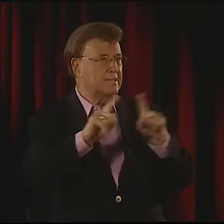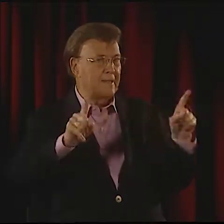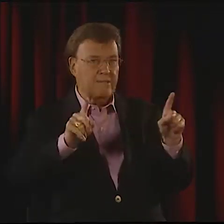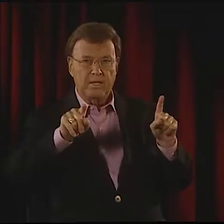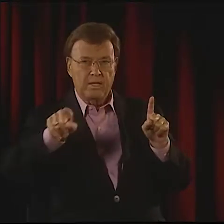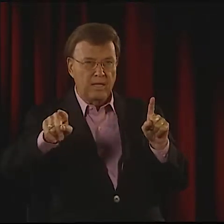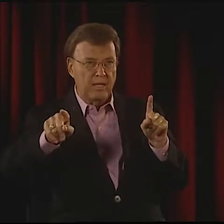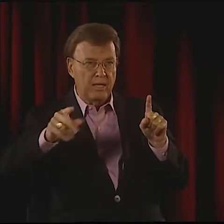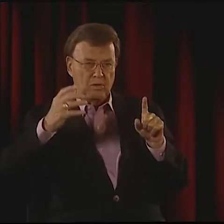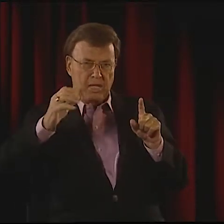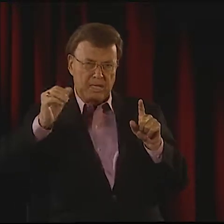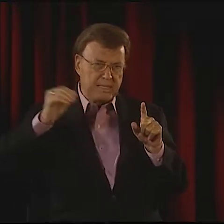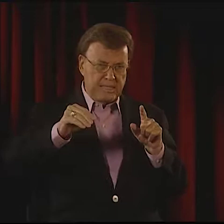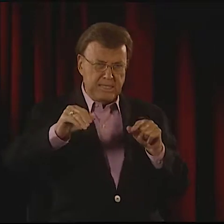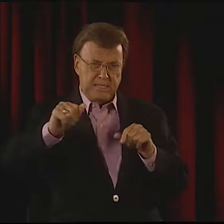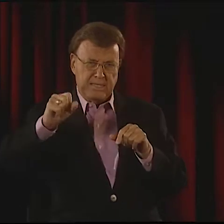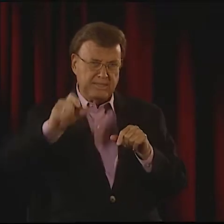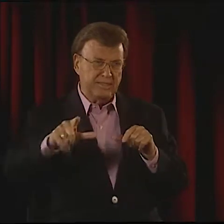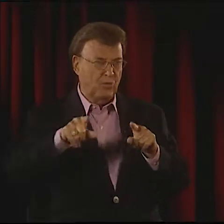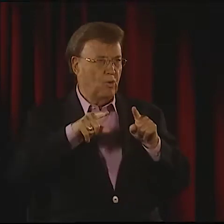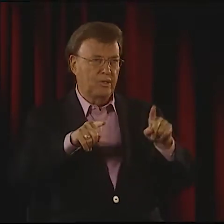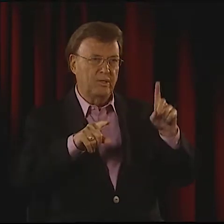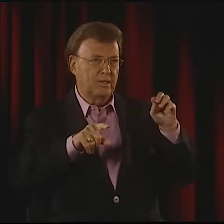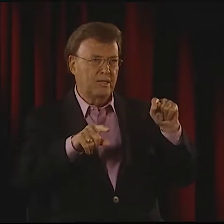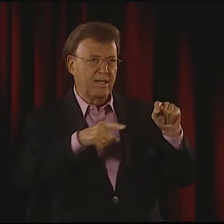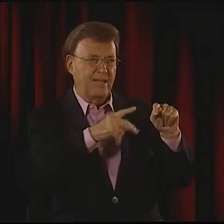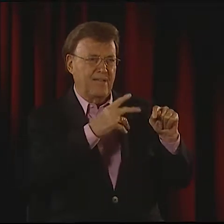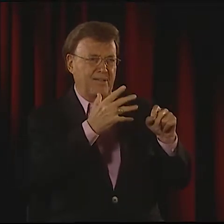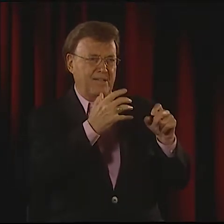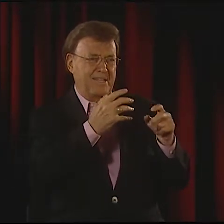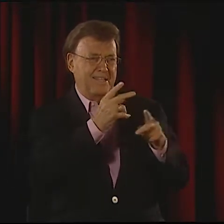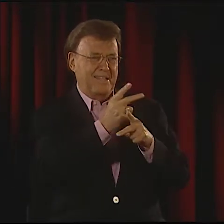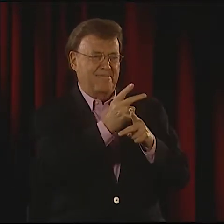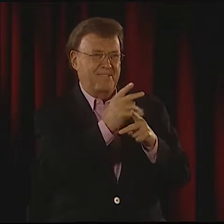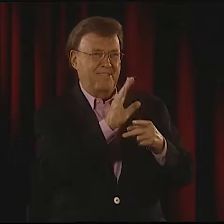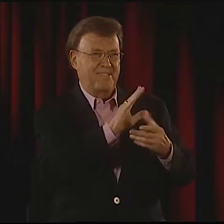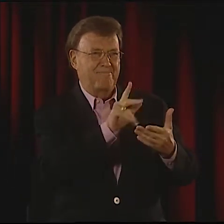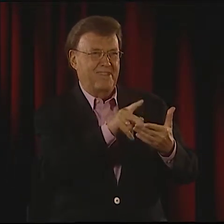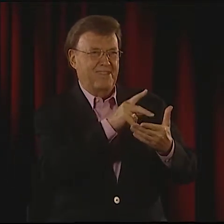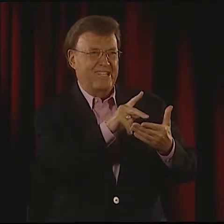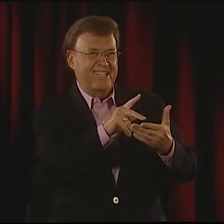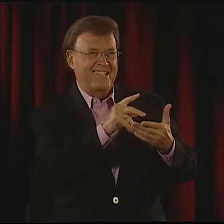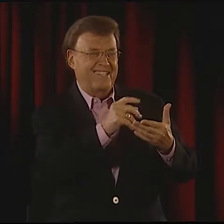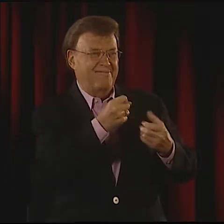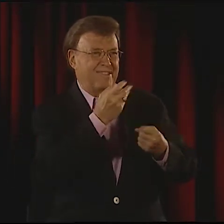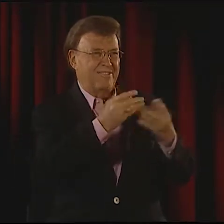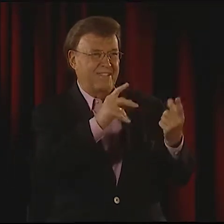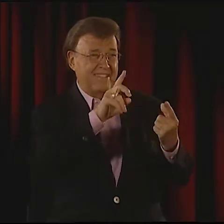WHEN I WORKED WITH DOT MILES, IT WAS A WHOLE DIFFERENT SORT OF PROCESS. SHE SAID, "NO. YOU DON'T HAVE TO FORCE IT.